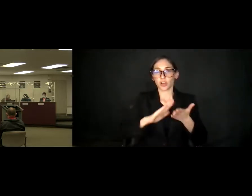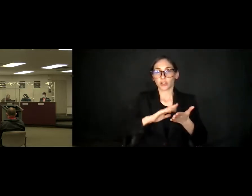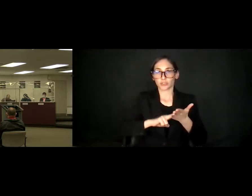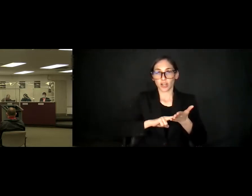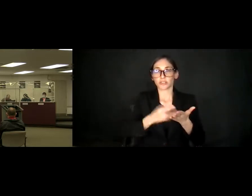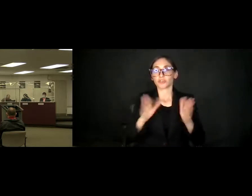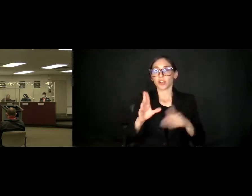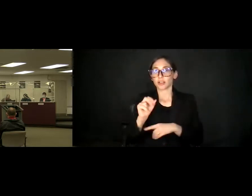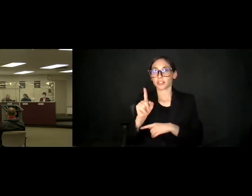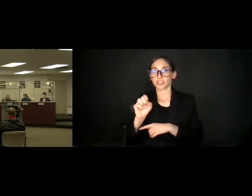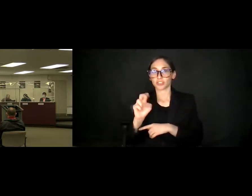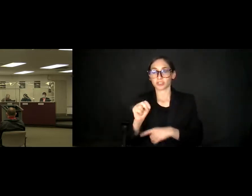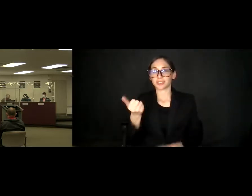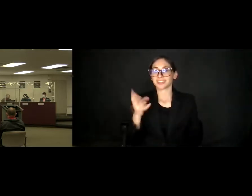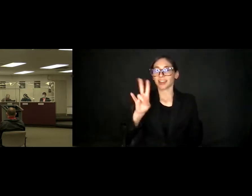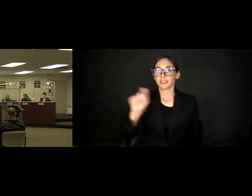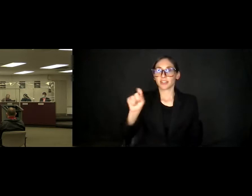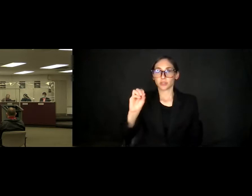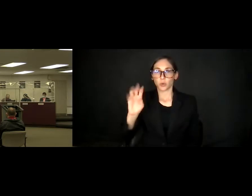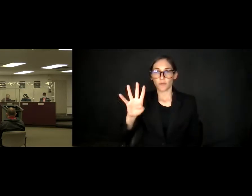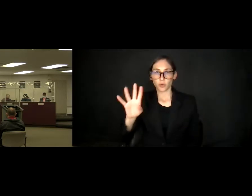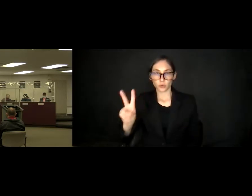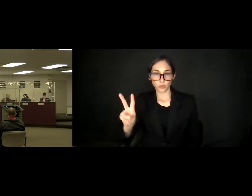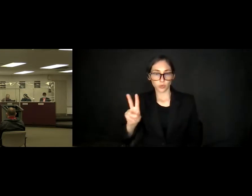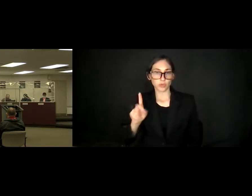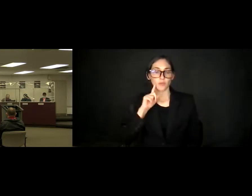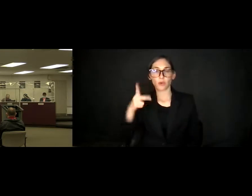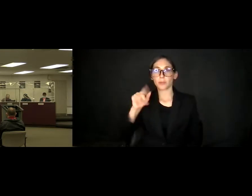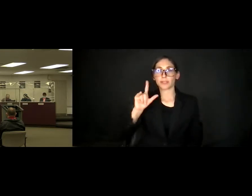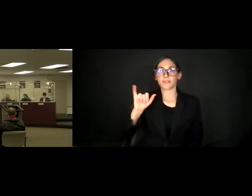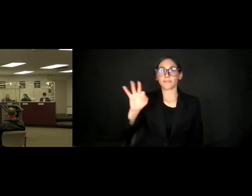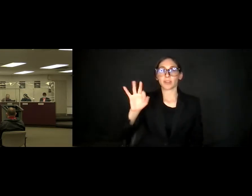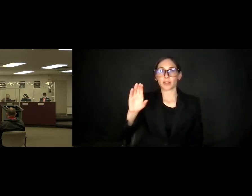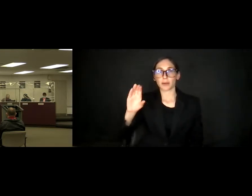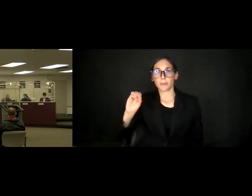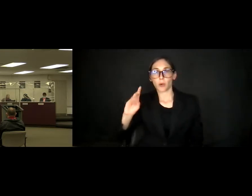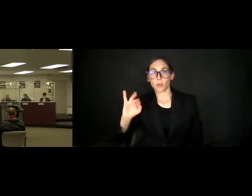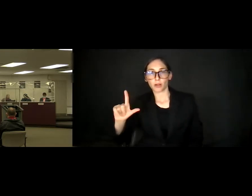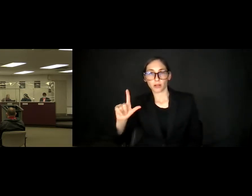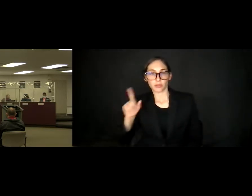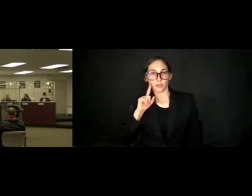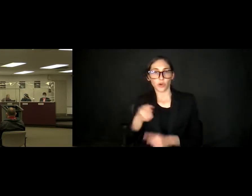(17-042) for Pacific Mobile with Measure AV Funds. May I hear a motion?